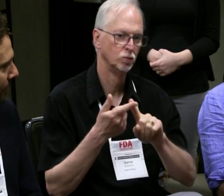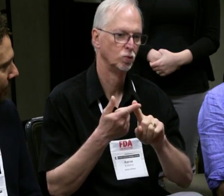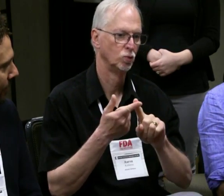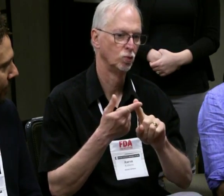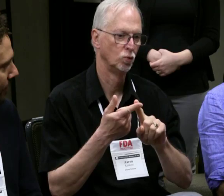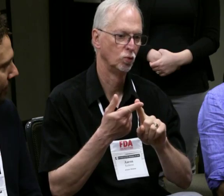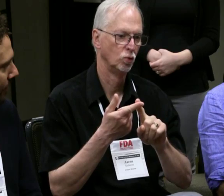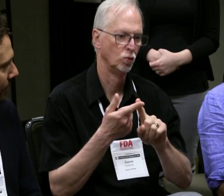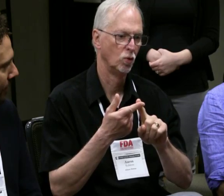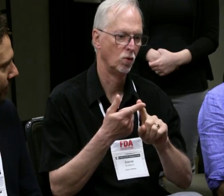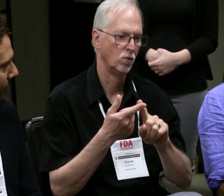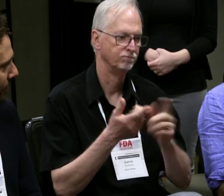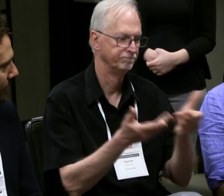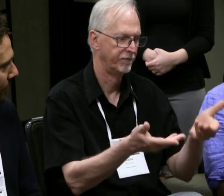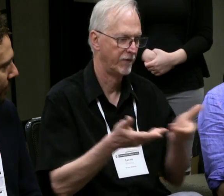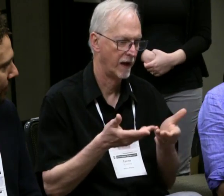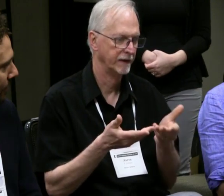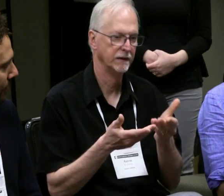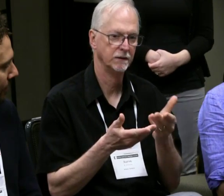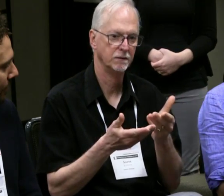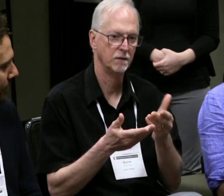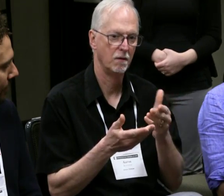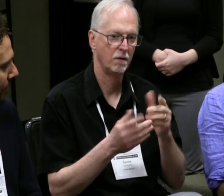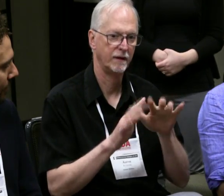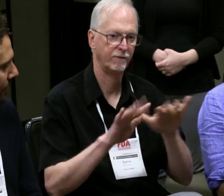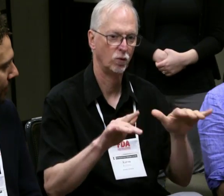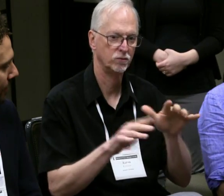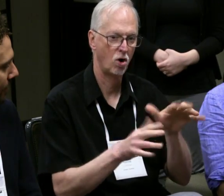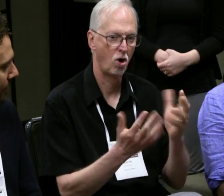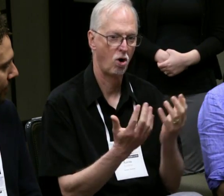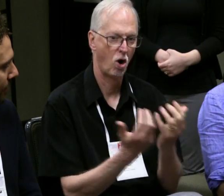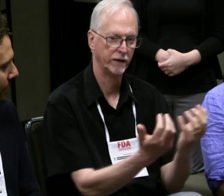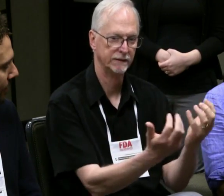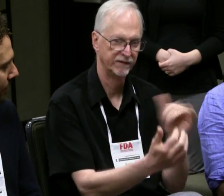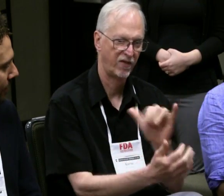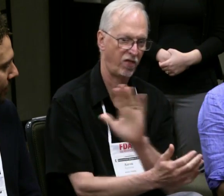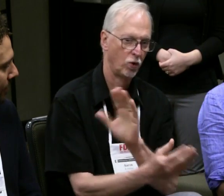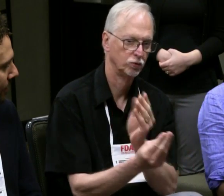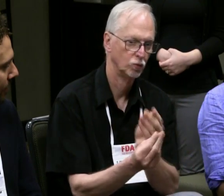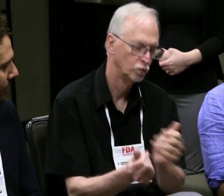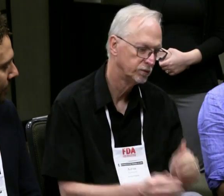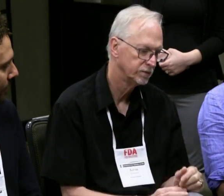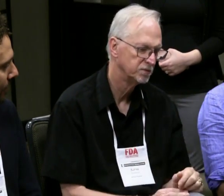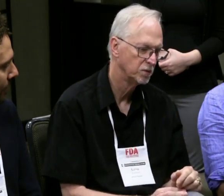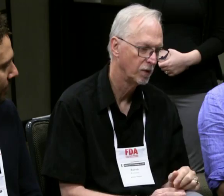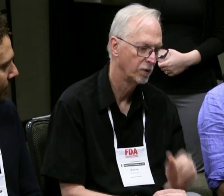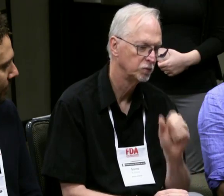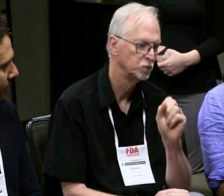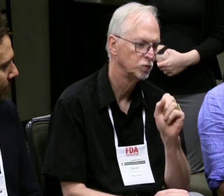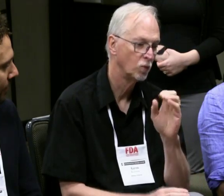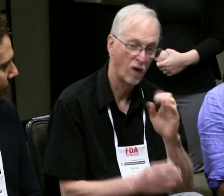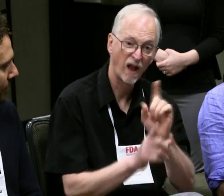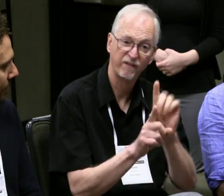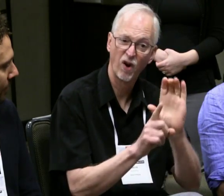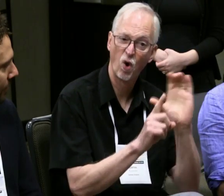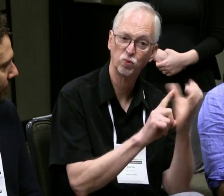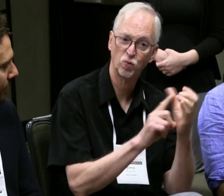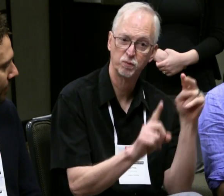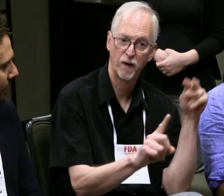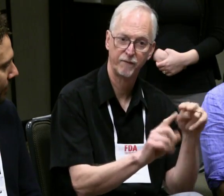and that's their solution for inviting a diverse audience into the experience.